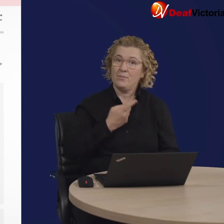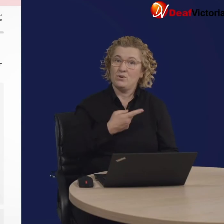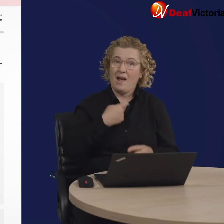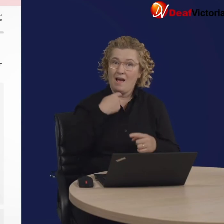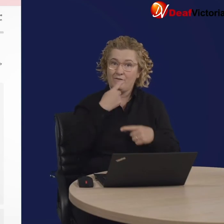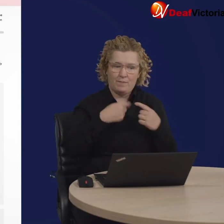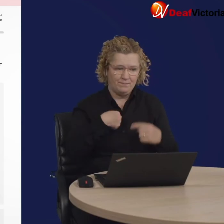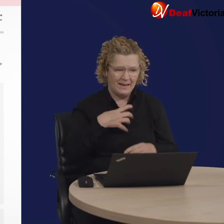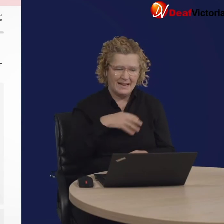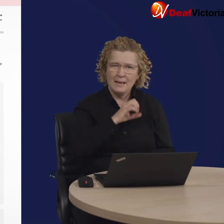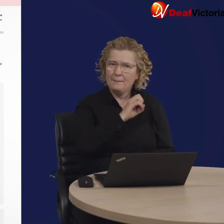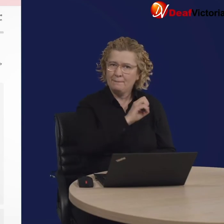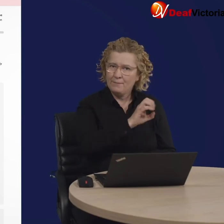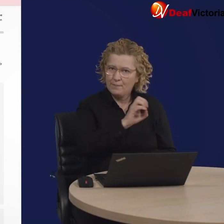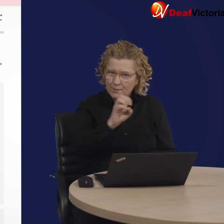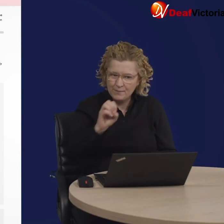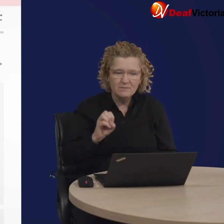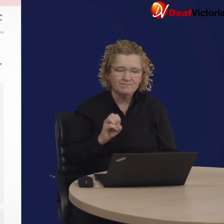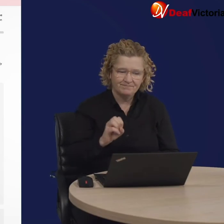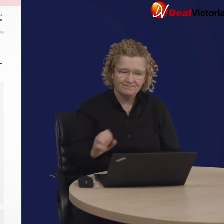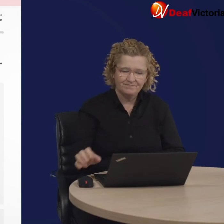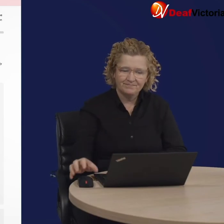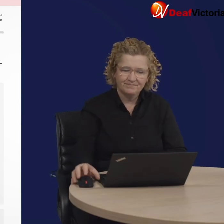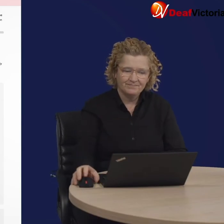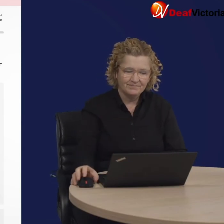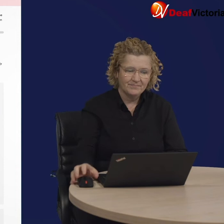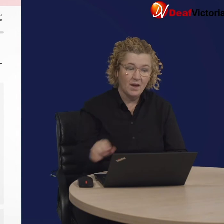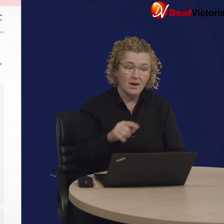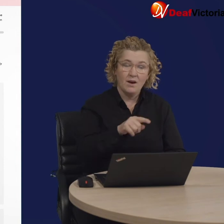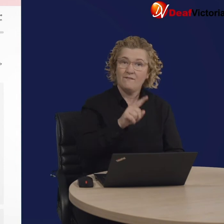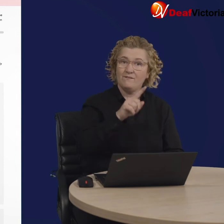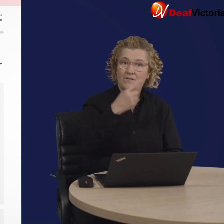This section is asking for my personal information.